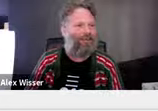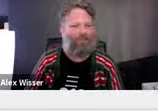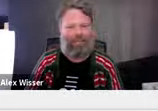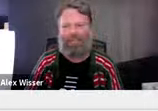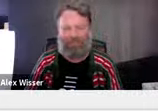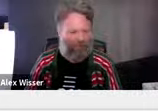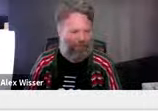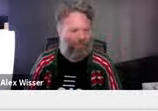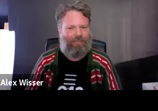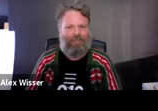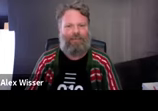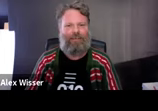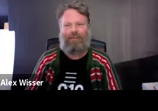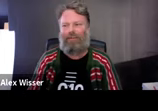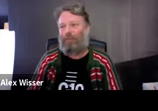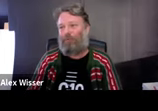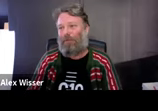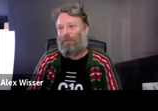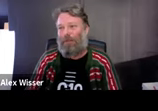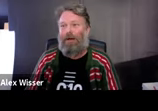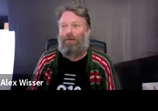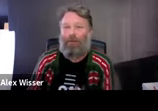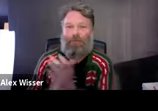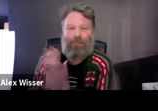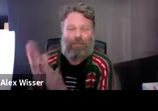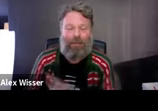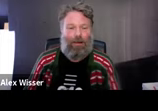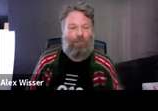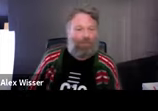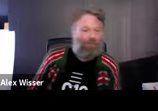start again. >> MARY JANE WARFIELD: Absolutely, no problem. >> ALEX